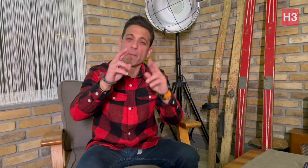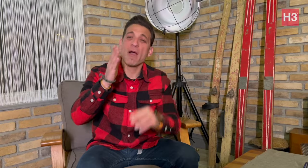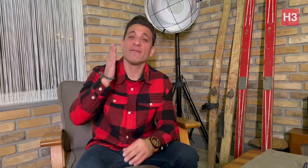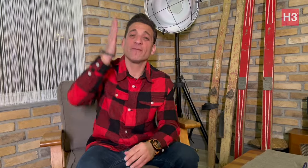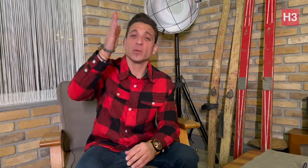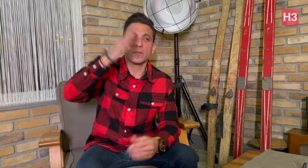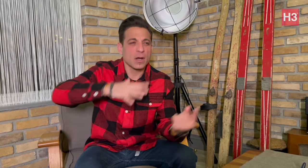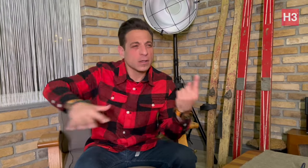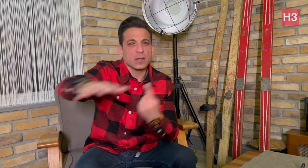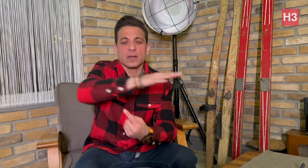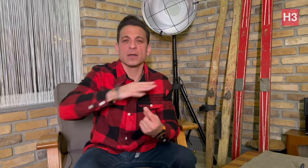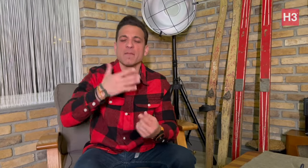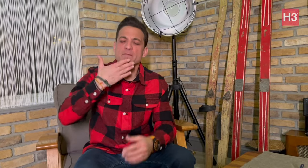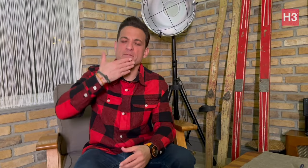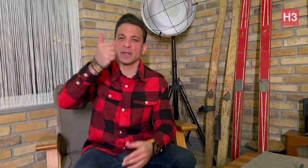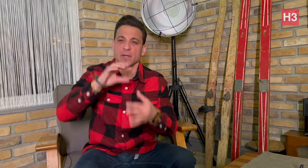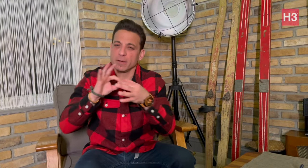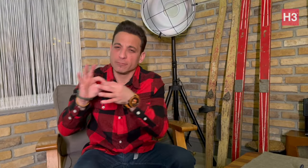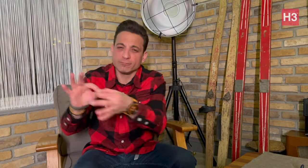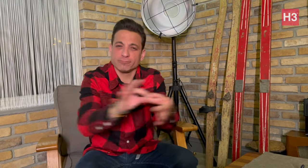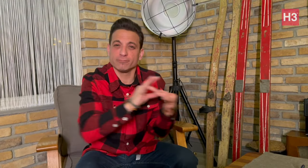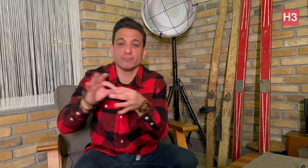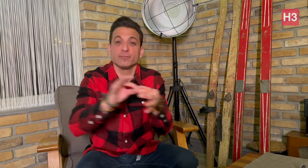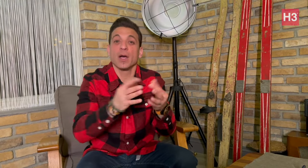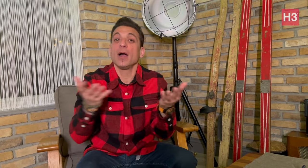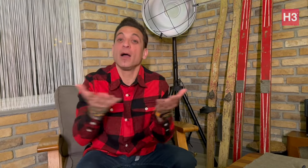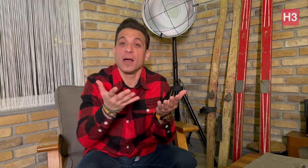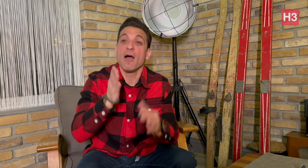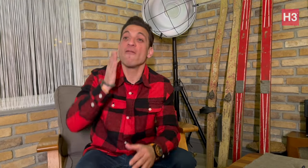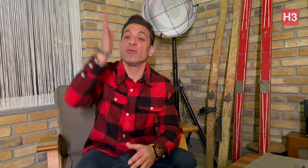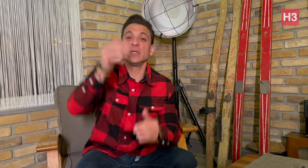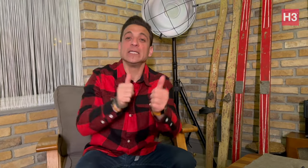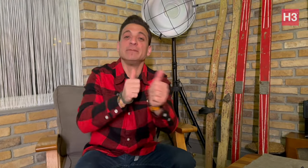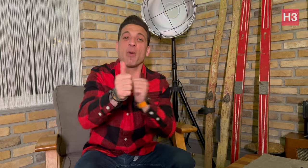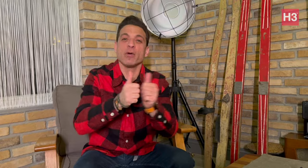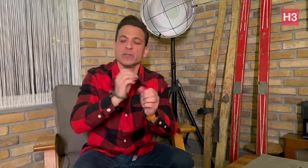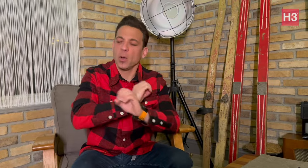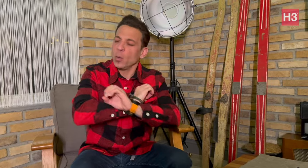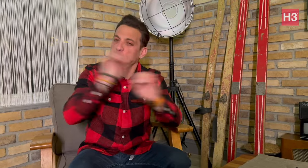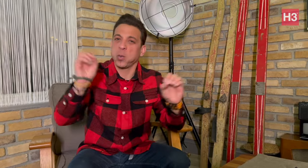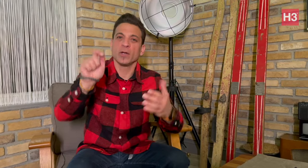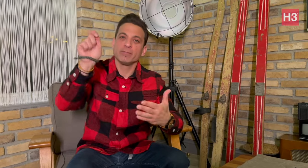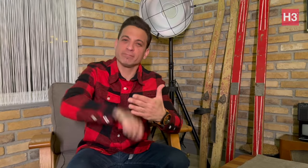[Memnos]: Hopefully in the future that coordination will be better so that there won't be any more cancellations and